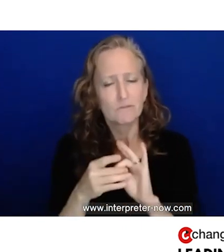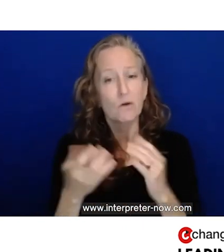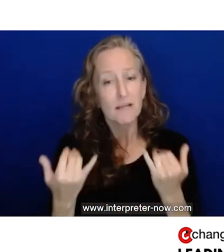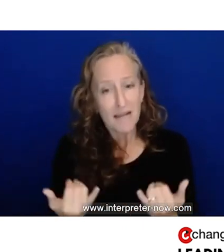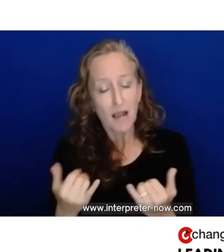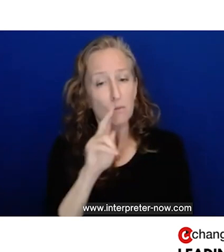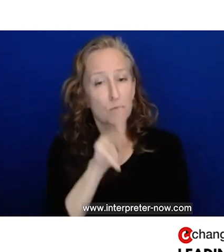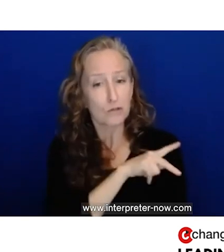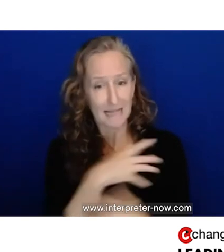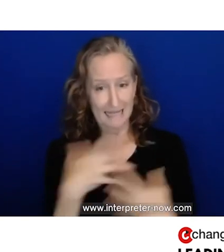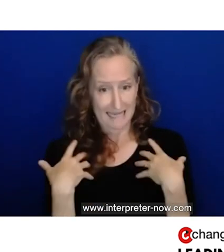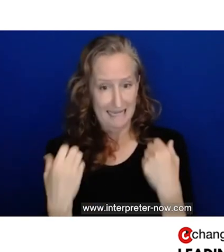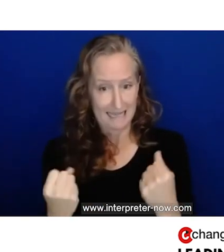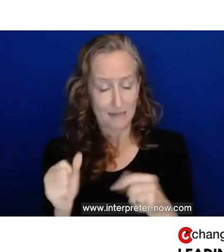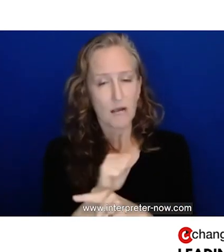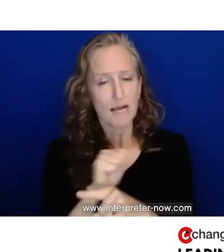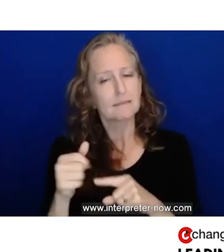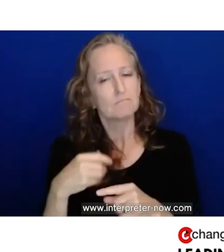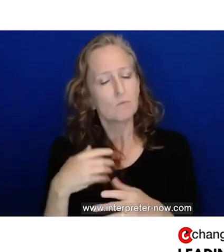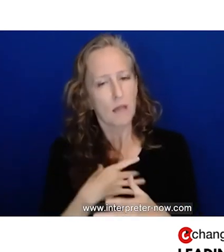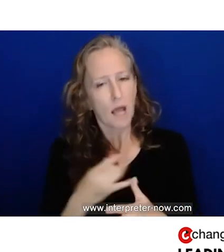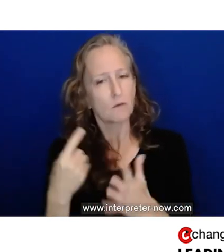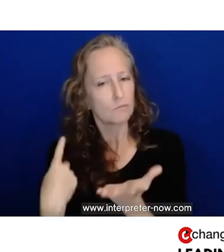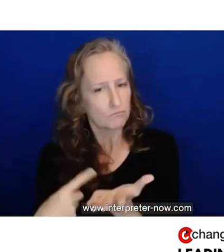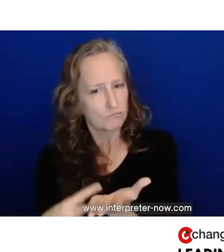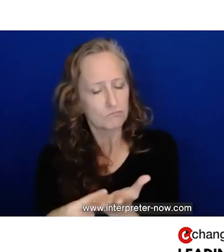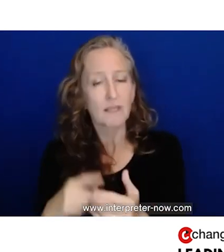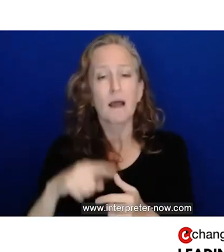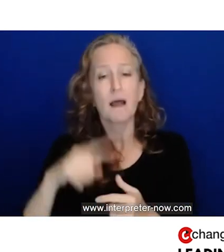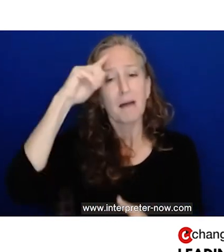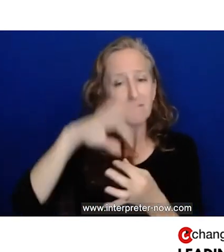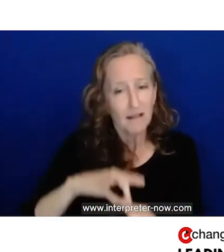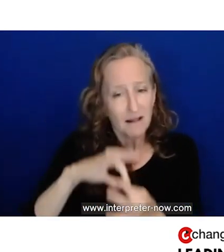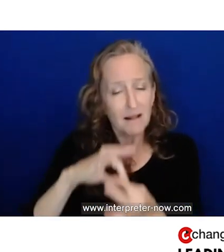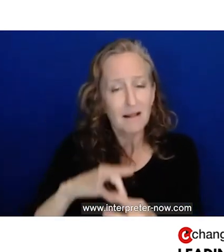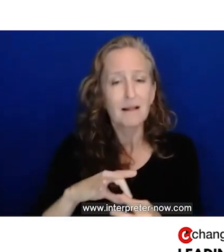I want to give you some tips around personal healing practices. One, again, the mindfulness